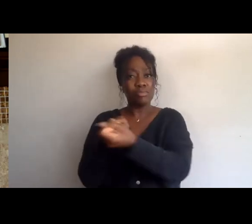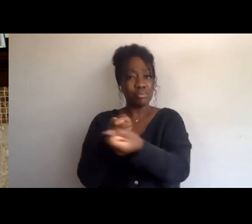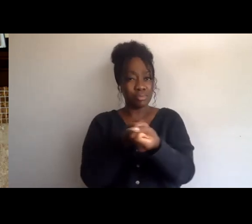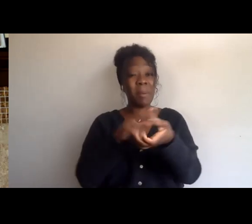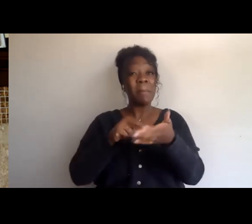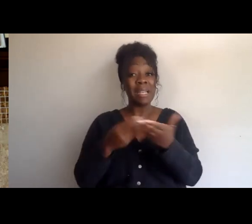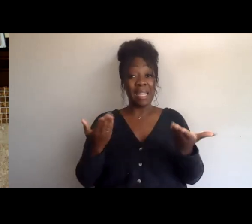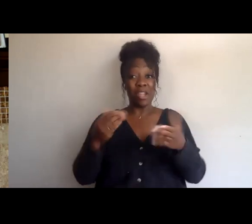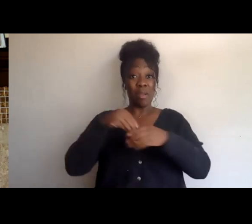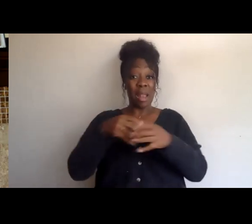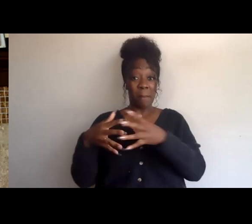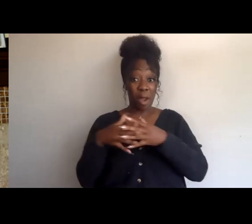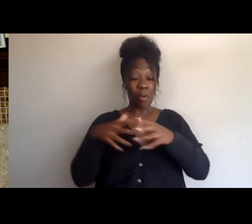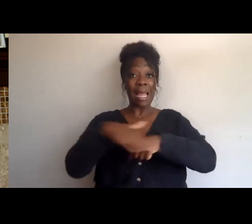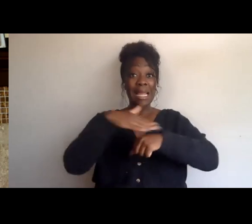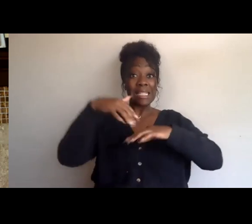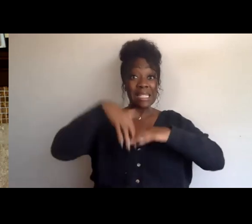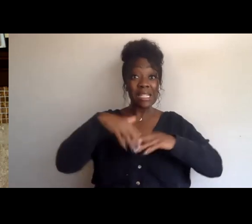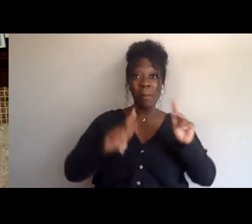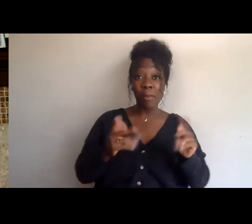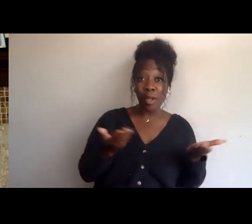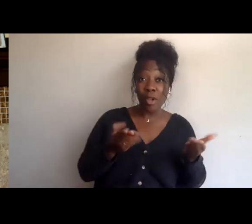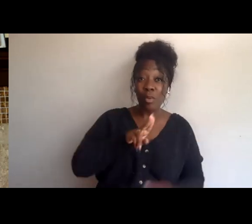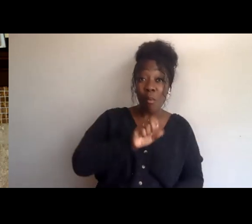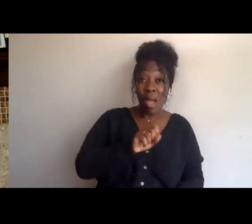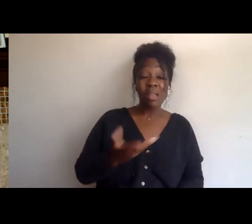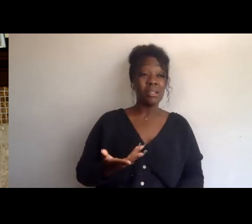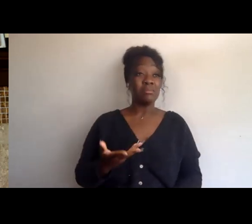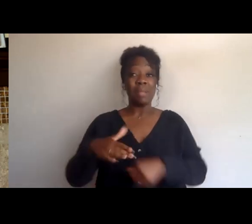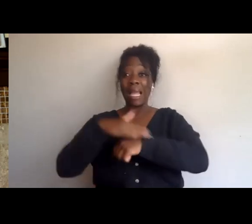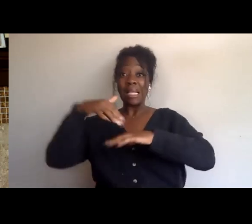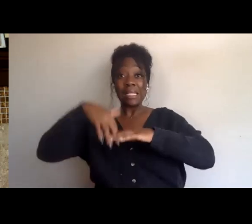That means Indigenous folks in Japan, in Palestine, right?